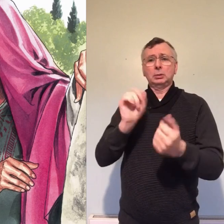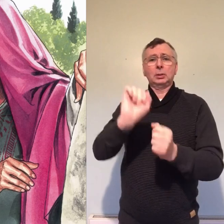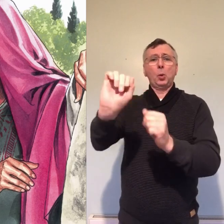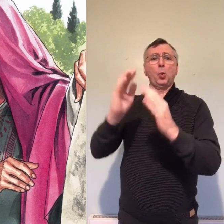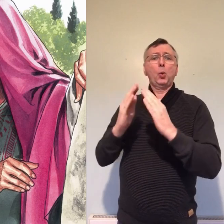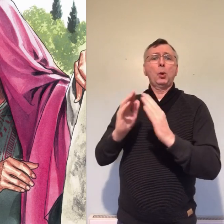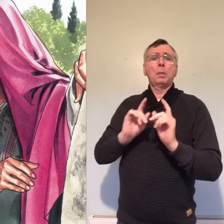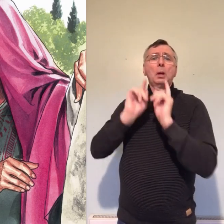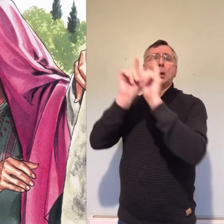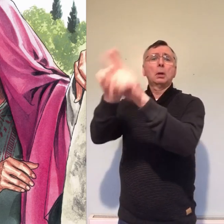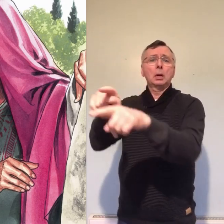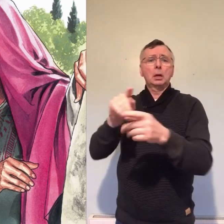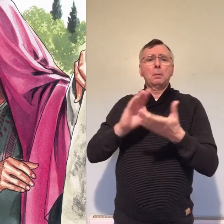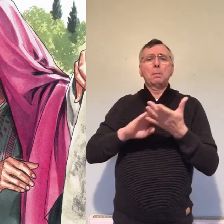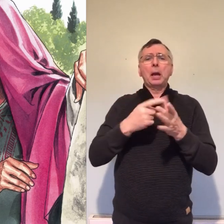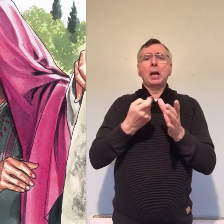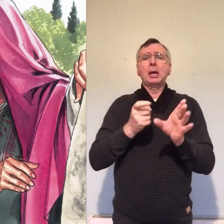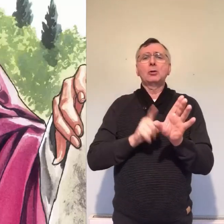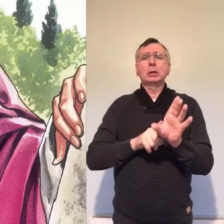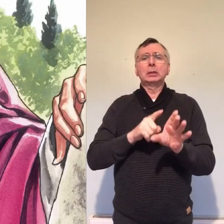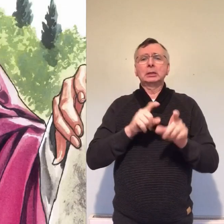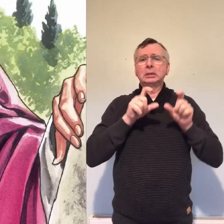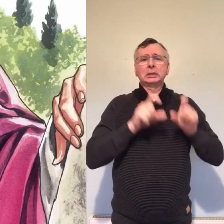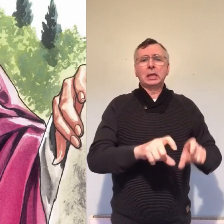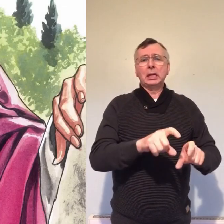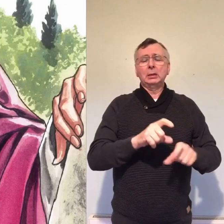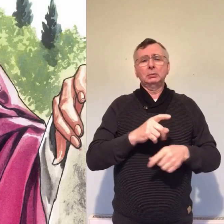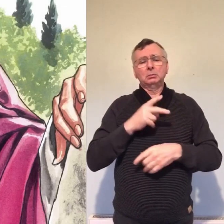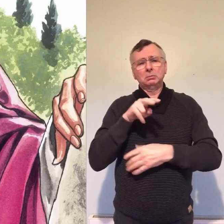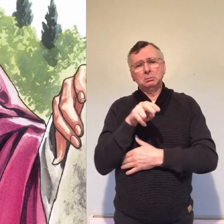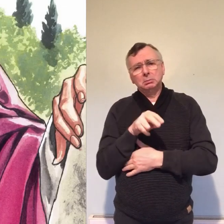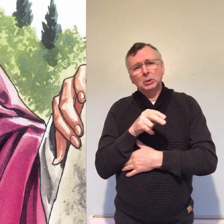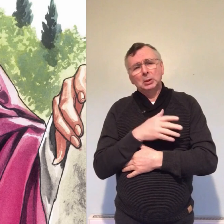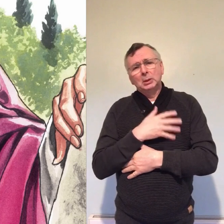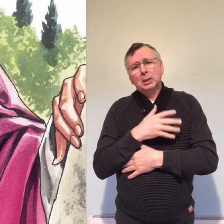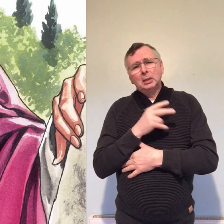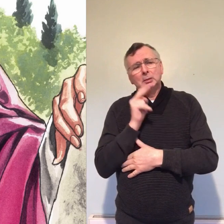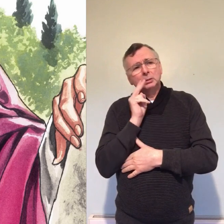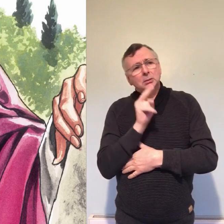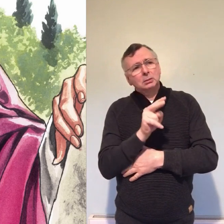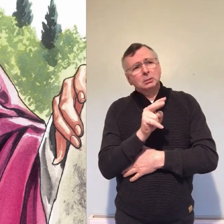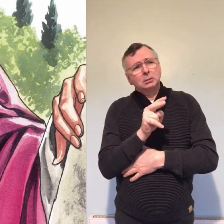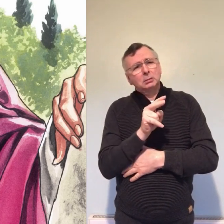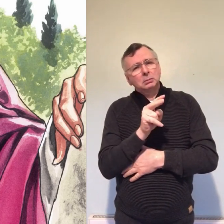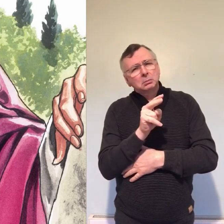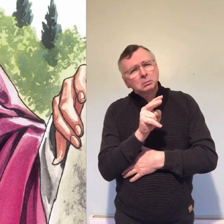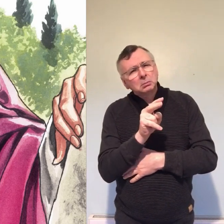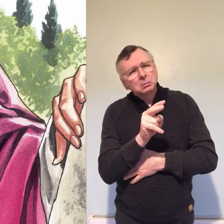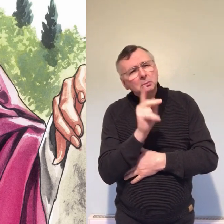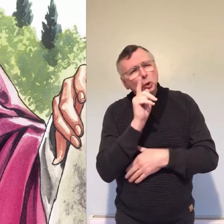were staying now Mary she stood outside the tomb crying and as she wept she bent